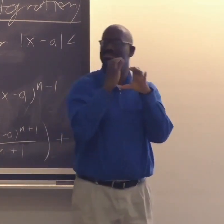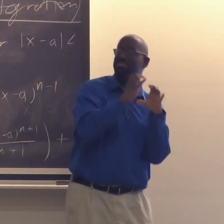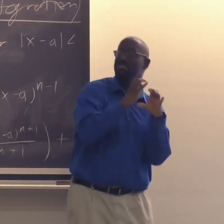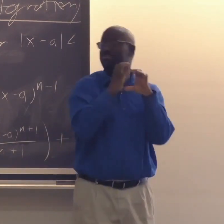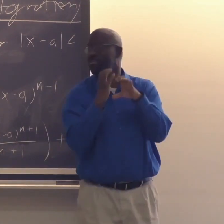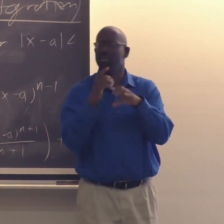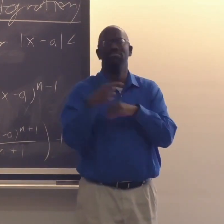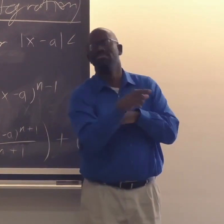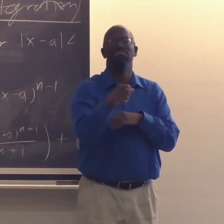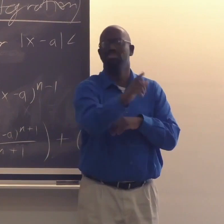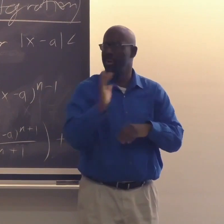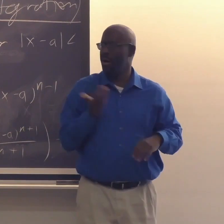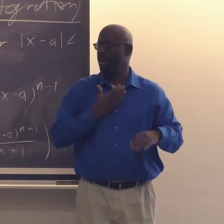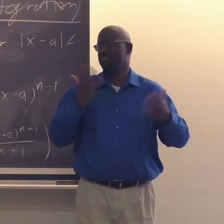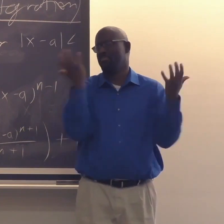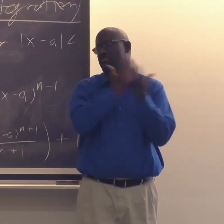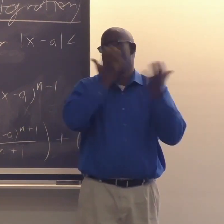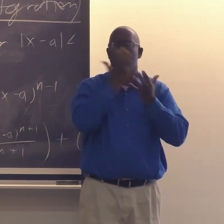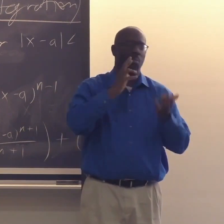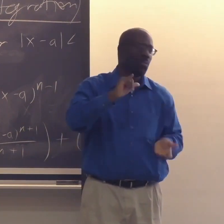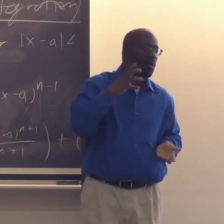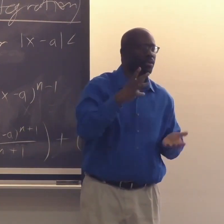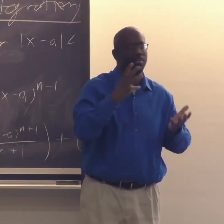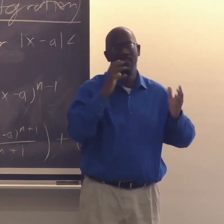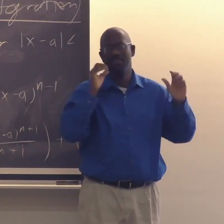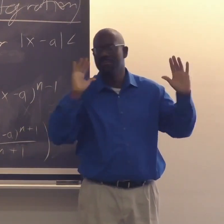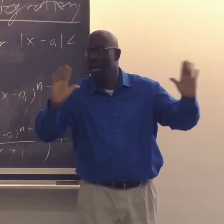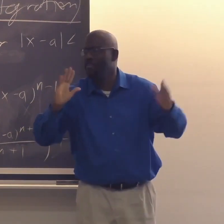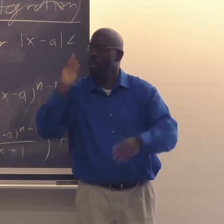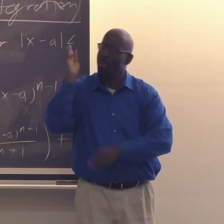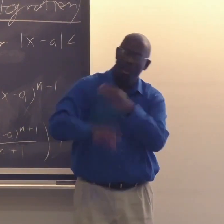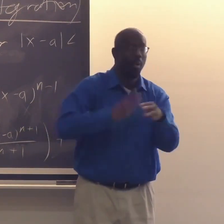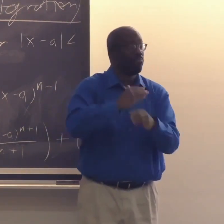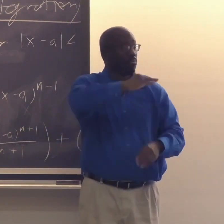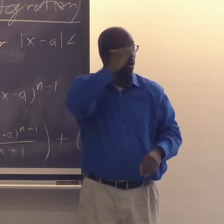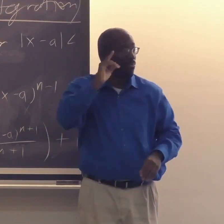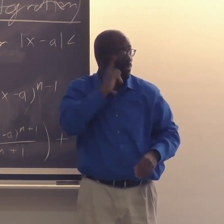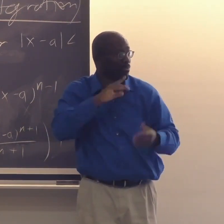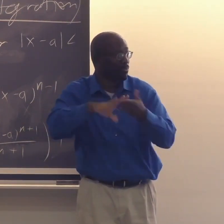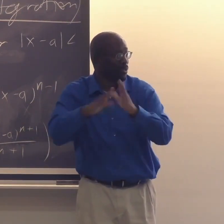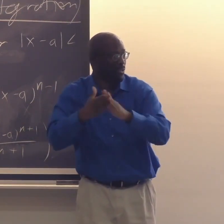to be a part of this journey. It's an amazingly rich and vibrant world,